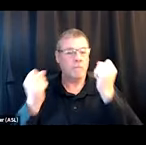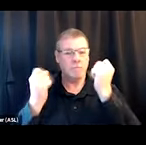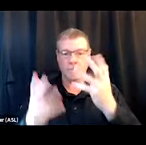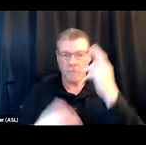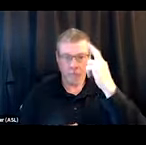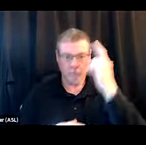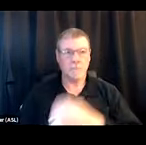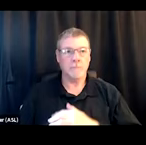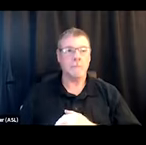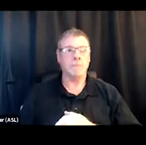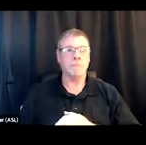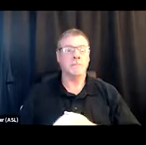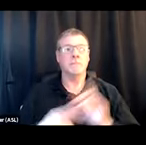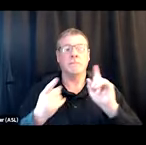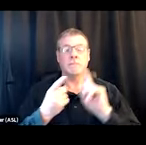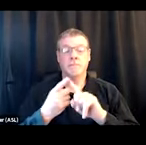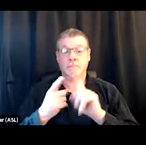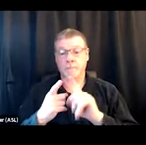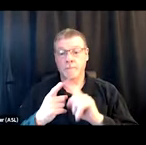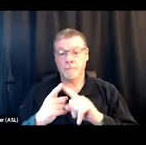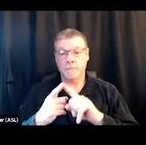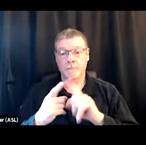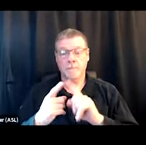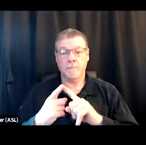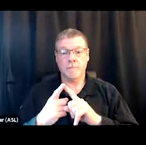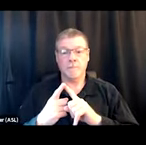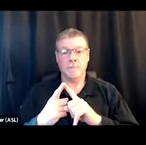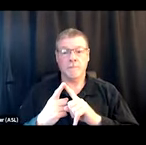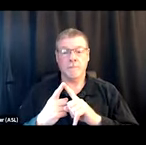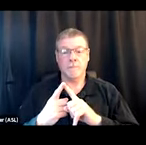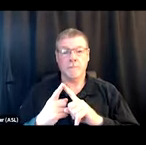One, we know that in a lot of communities,